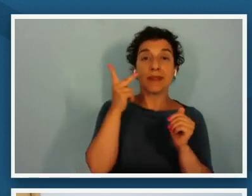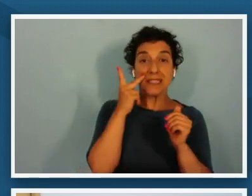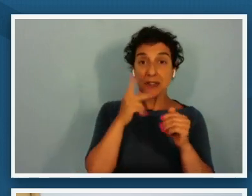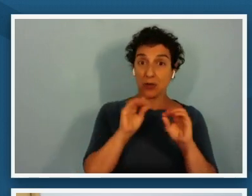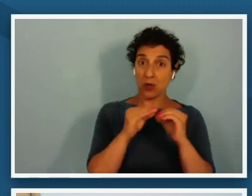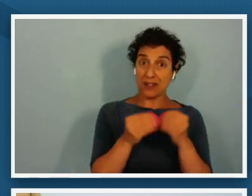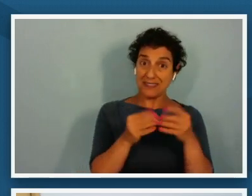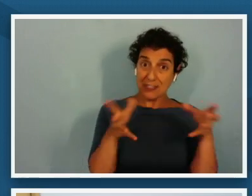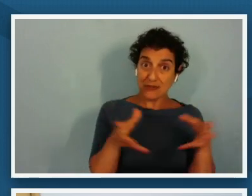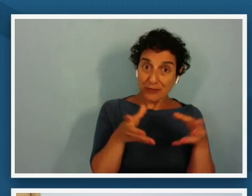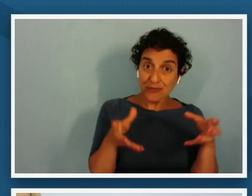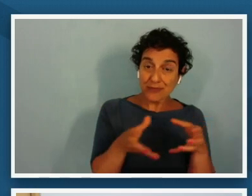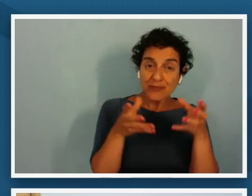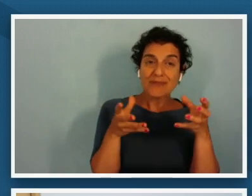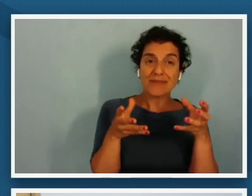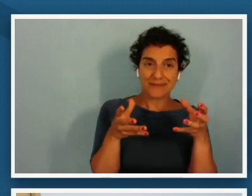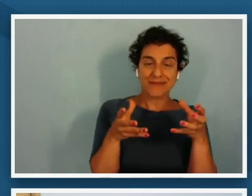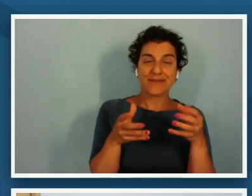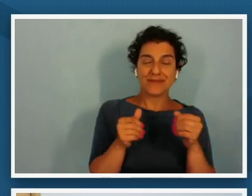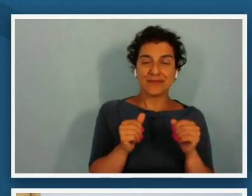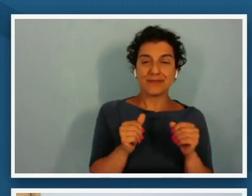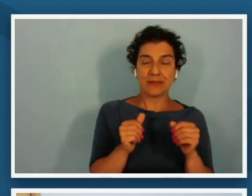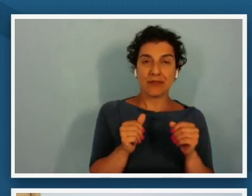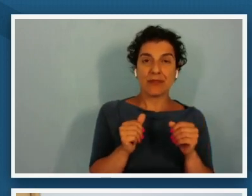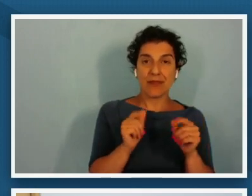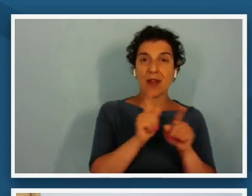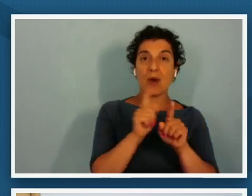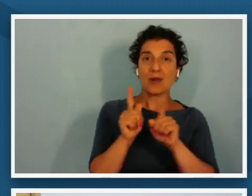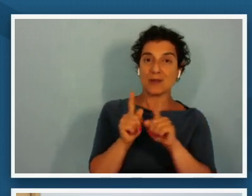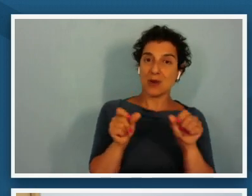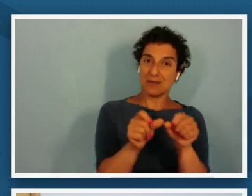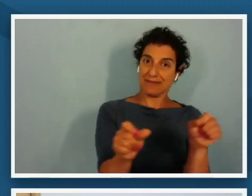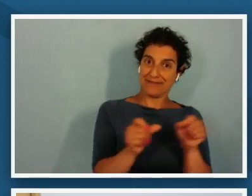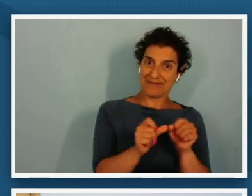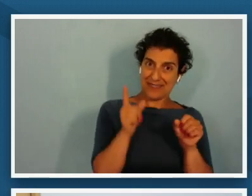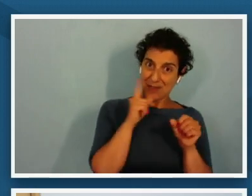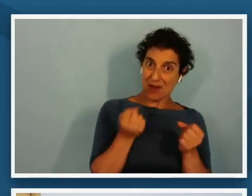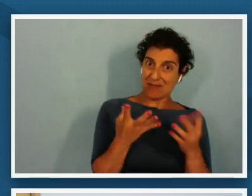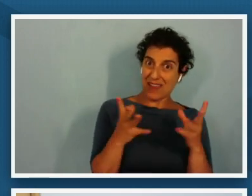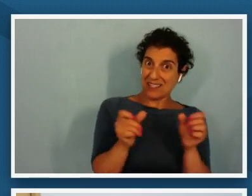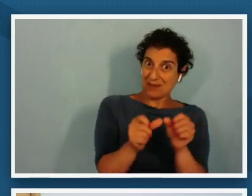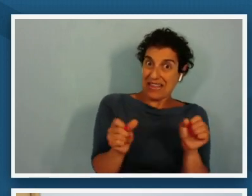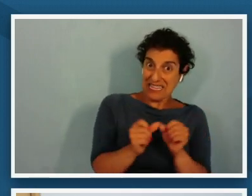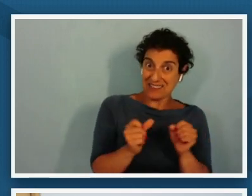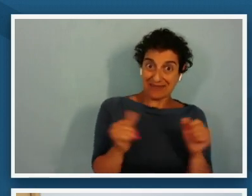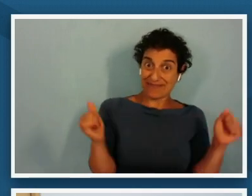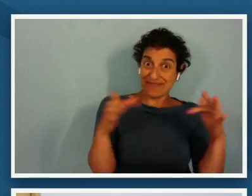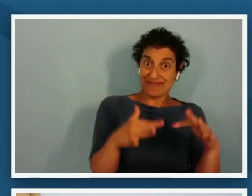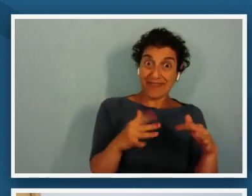organizing and a site for many places the place